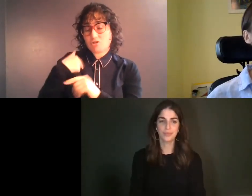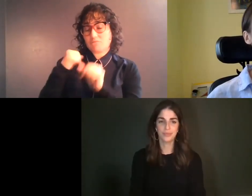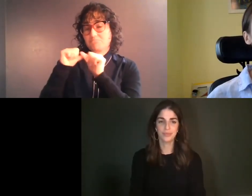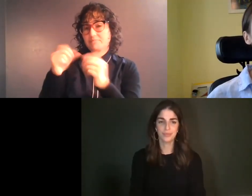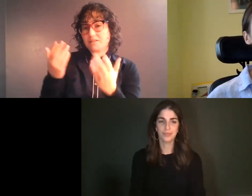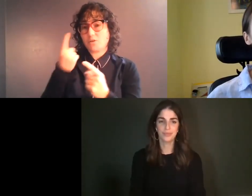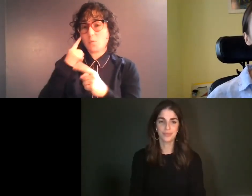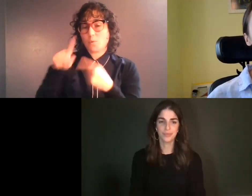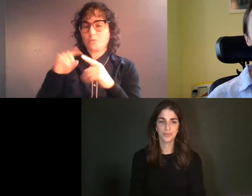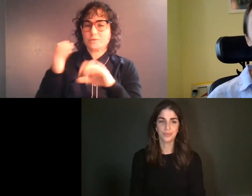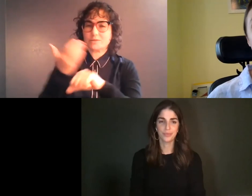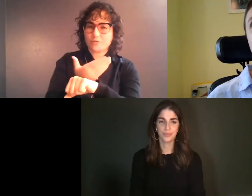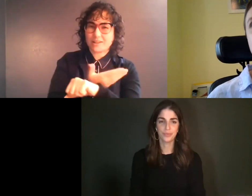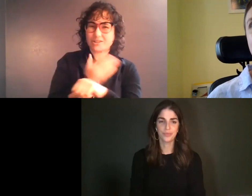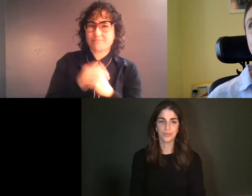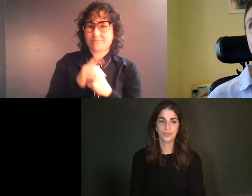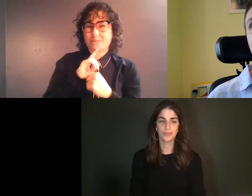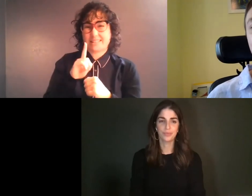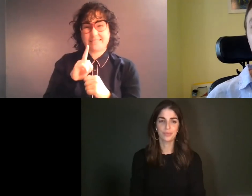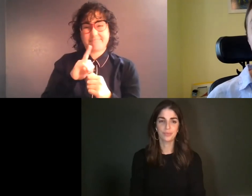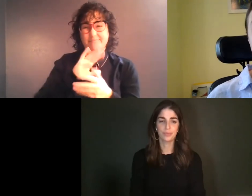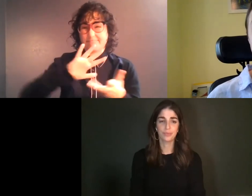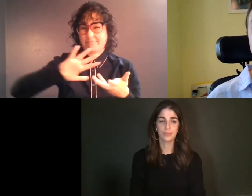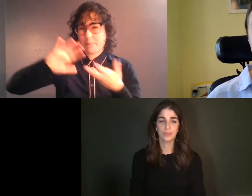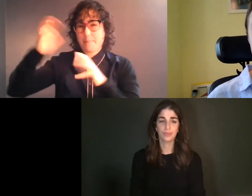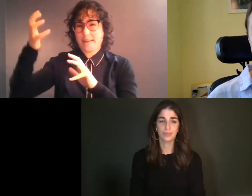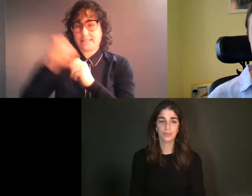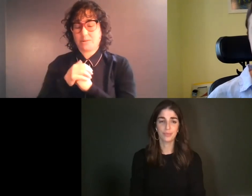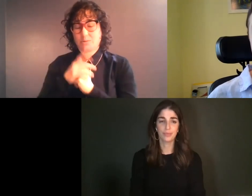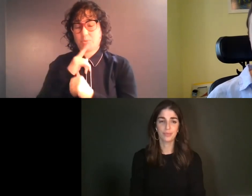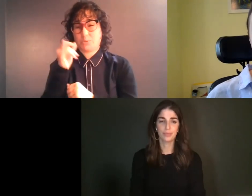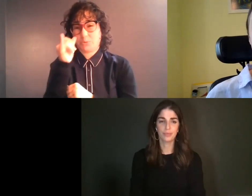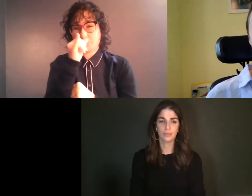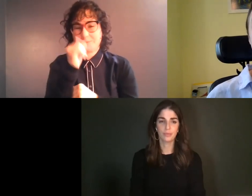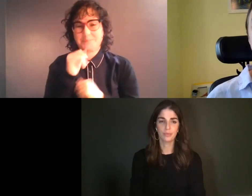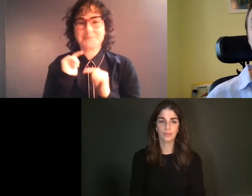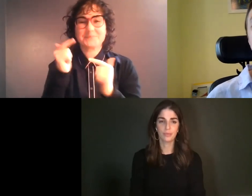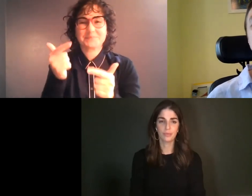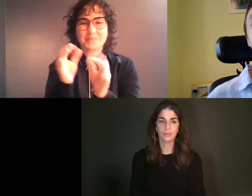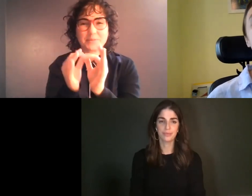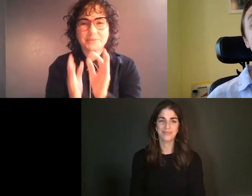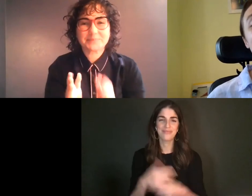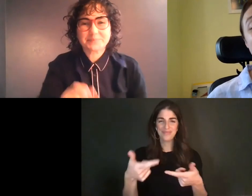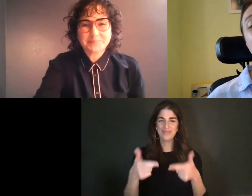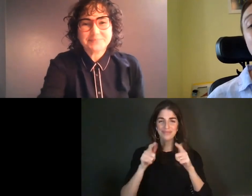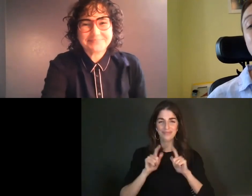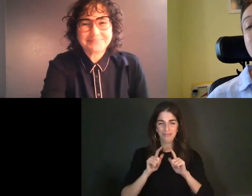renovation in the middle of the mess. What a disaster. Well, so, so basically I renovated